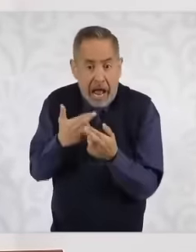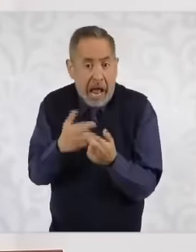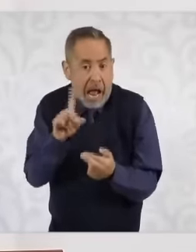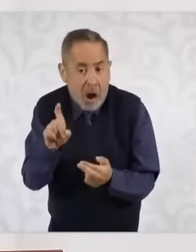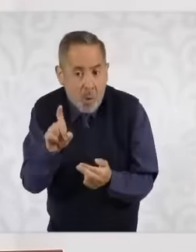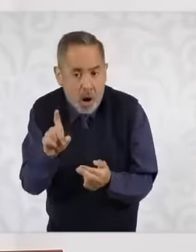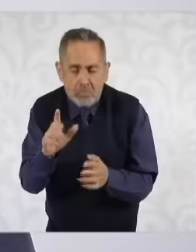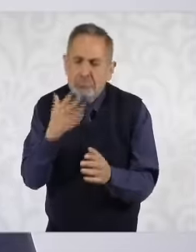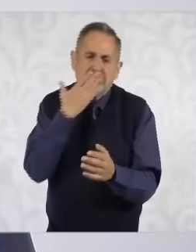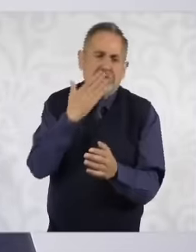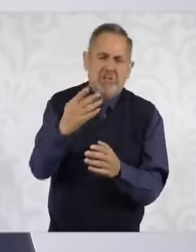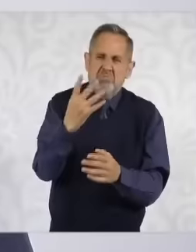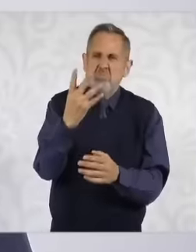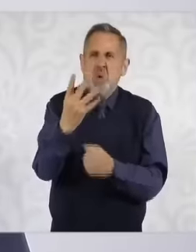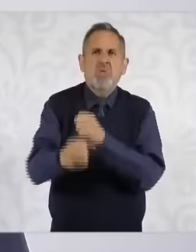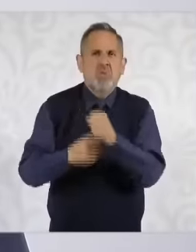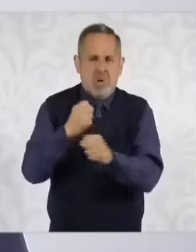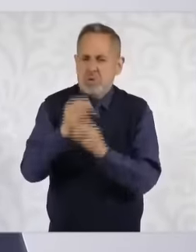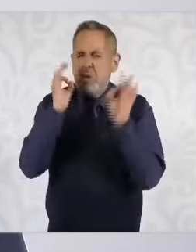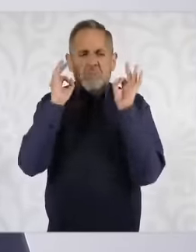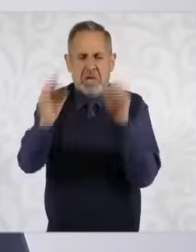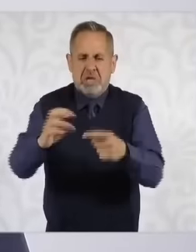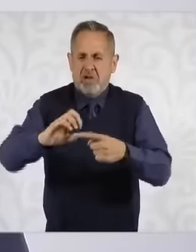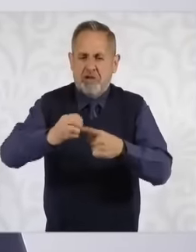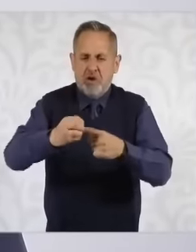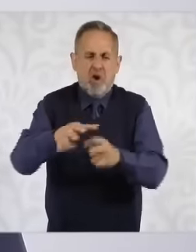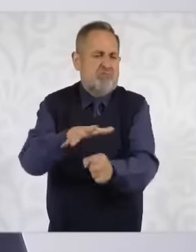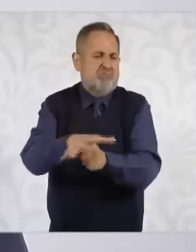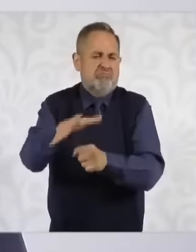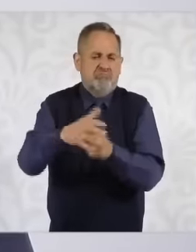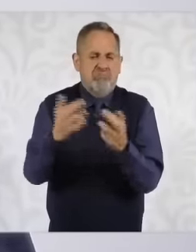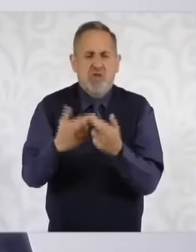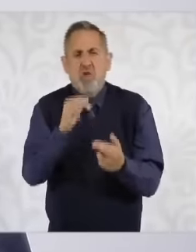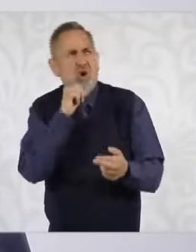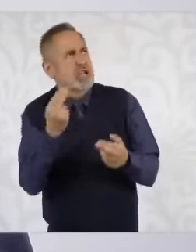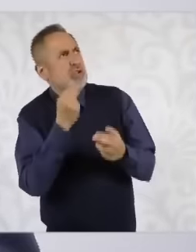by the fourth year we will be close to that and For the sixth year we are going to produce these